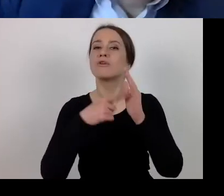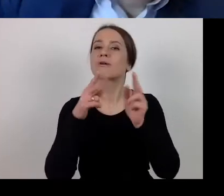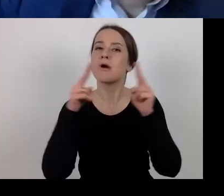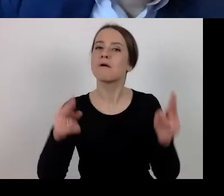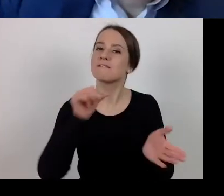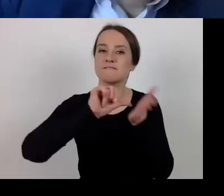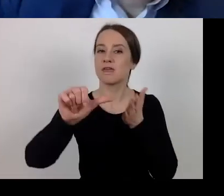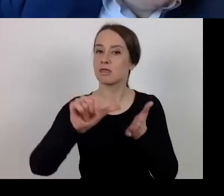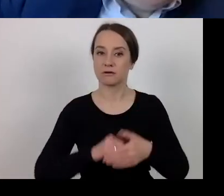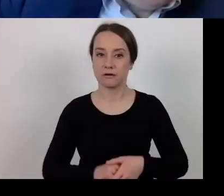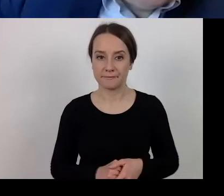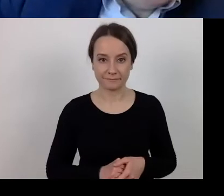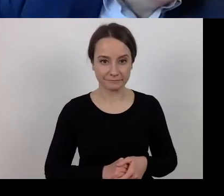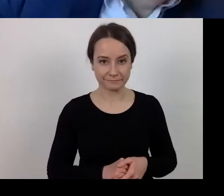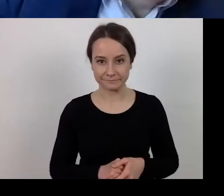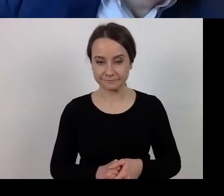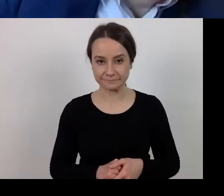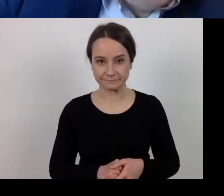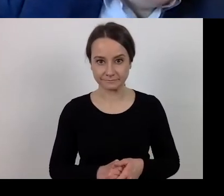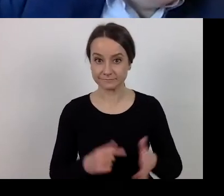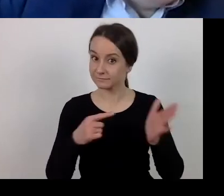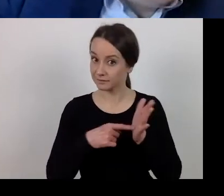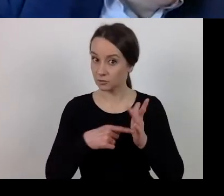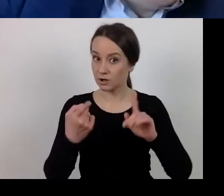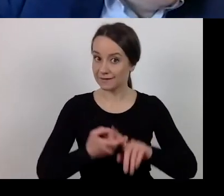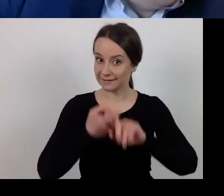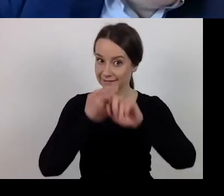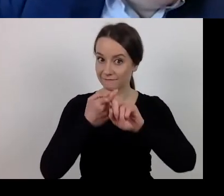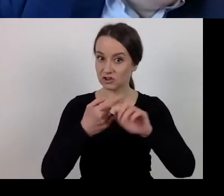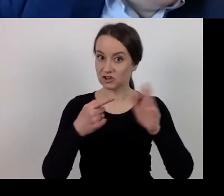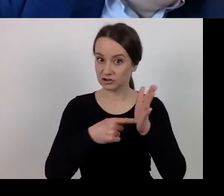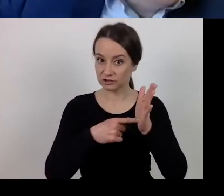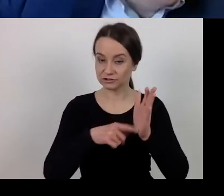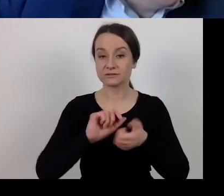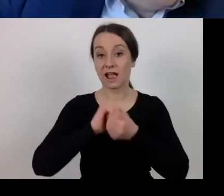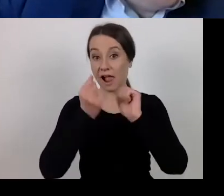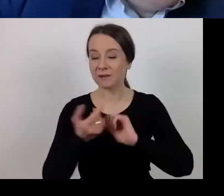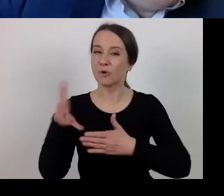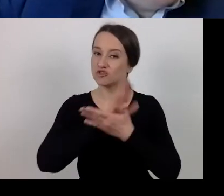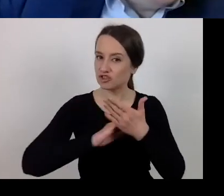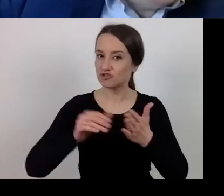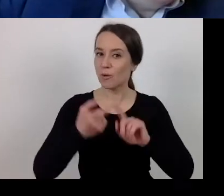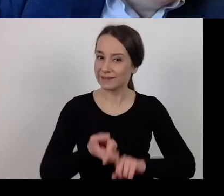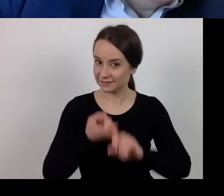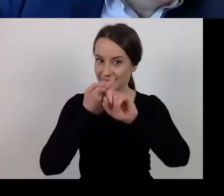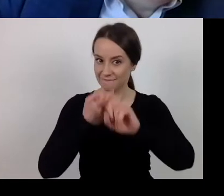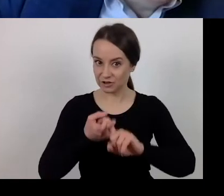This suspension, or partial suspension of the guidelines,